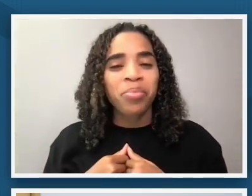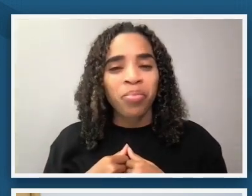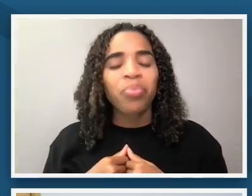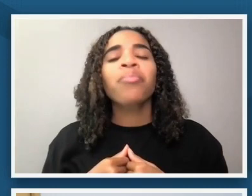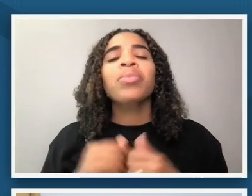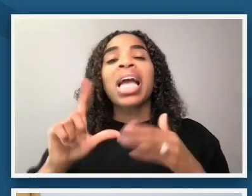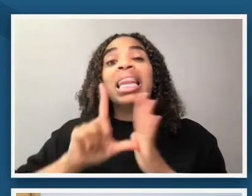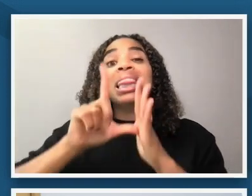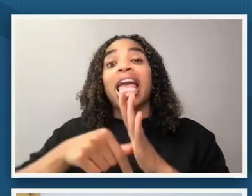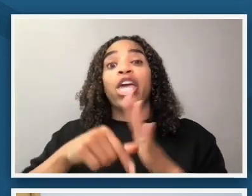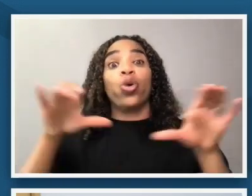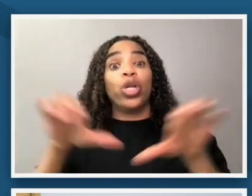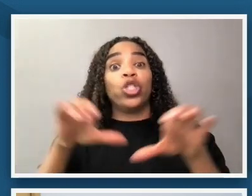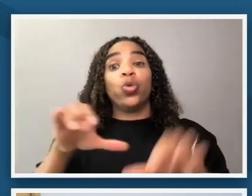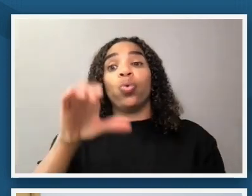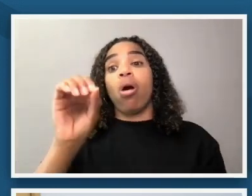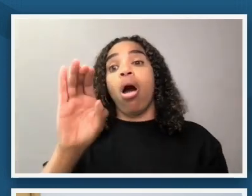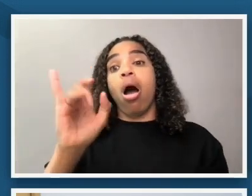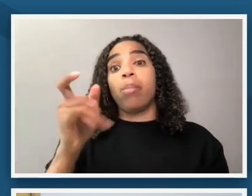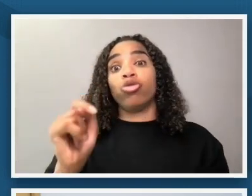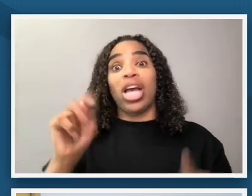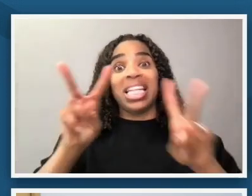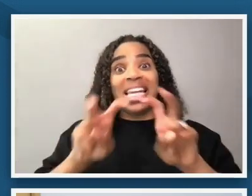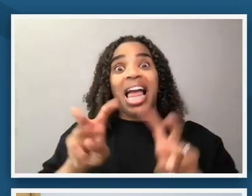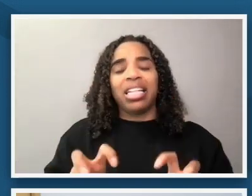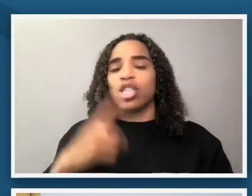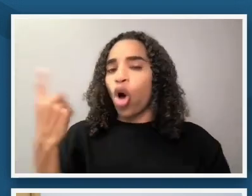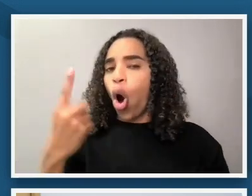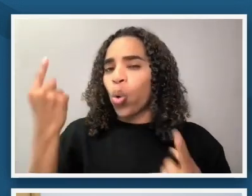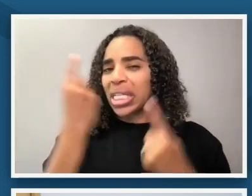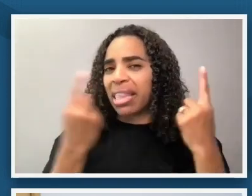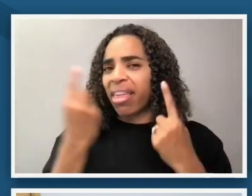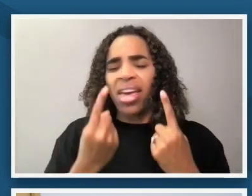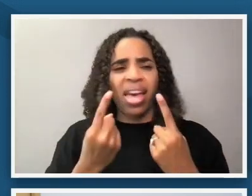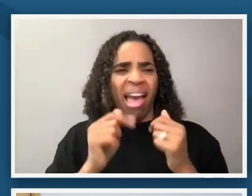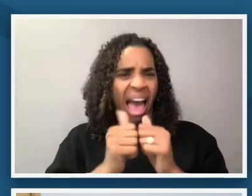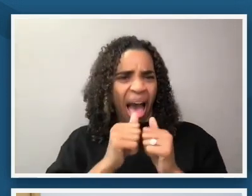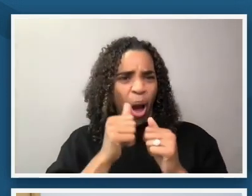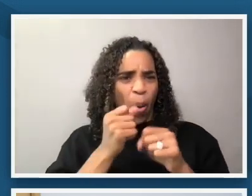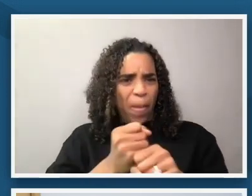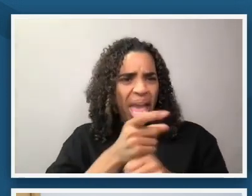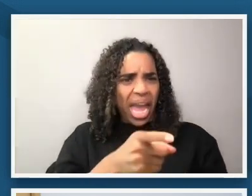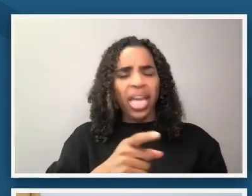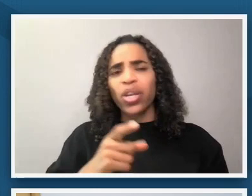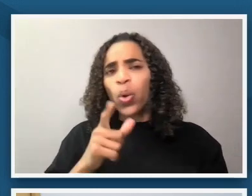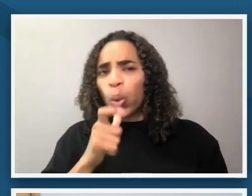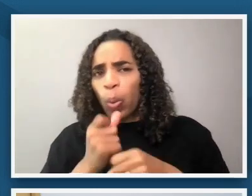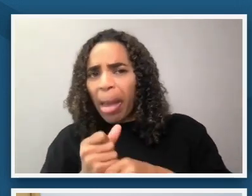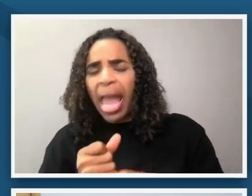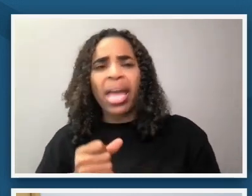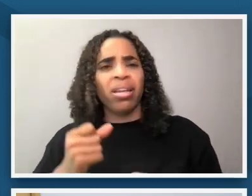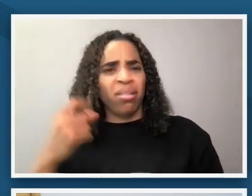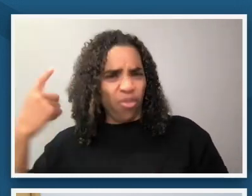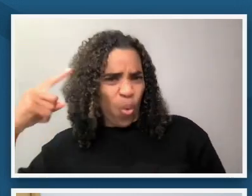thinking about this we always ask the questions how is the object made who is it made for how is it going to be used